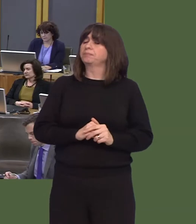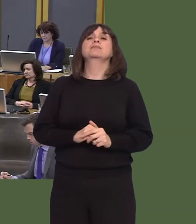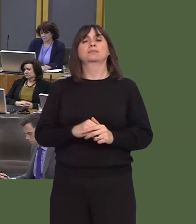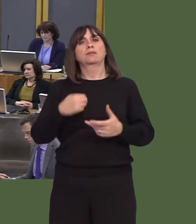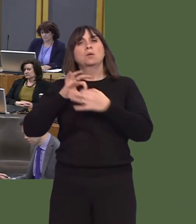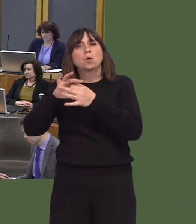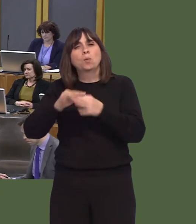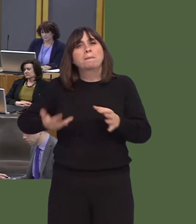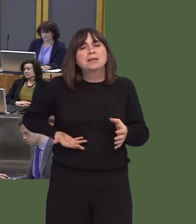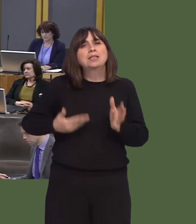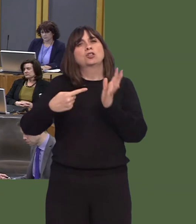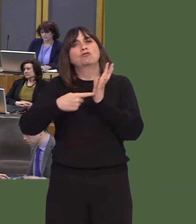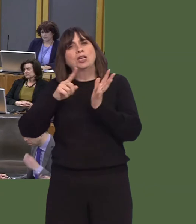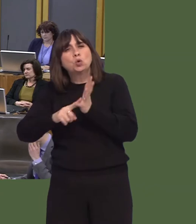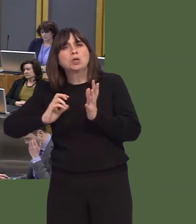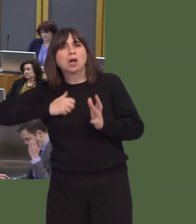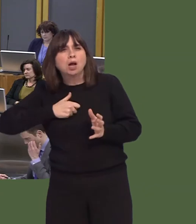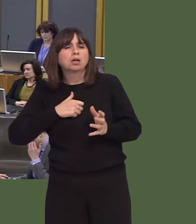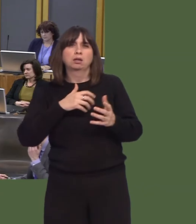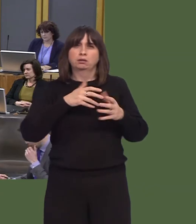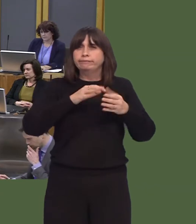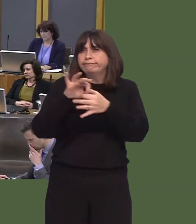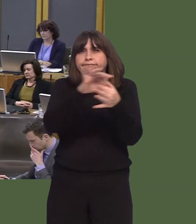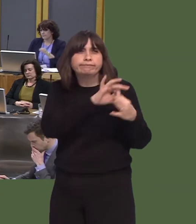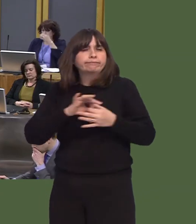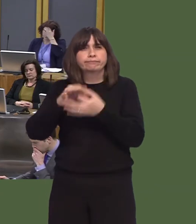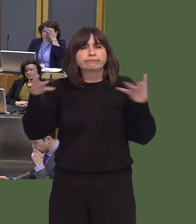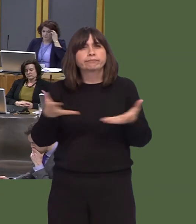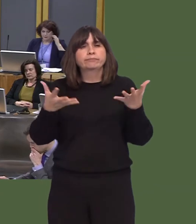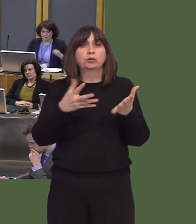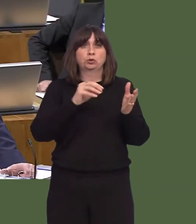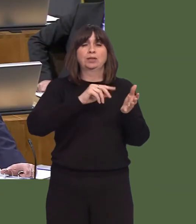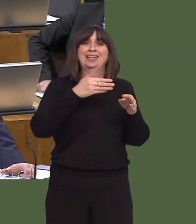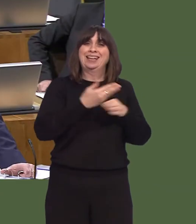We work with businesses, trade unions and others on implementing the plan, the economic